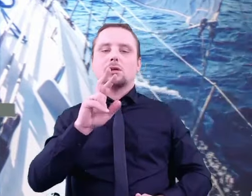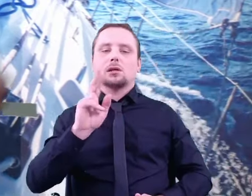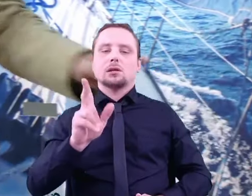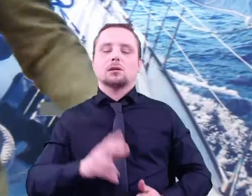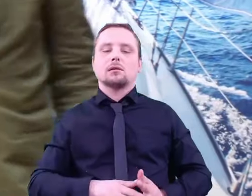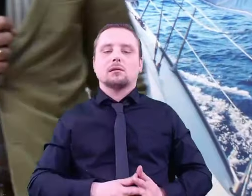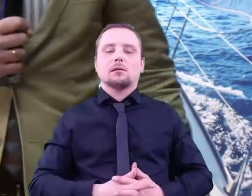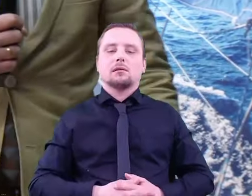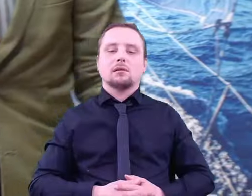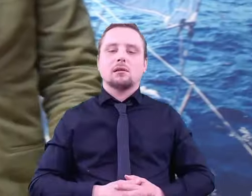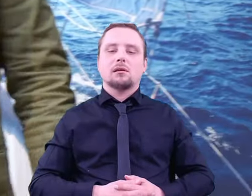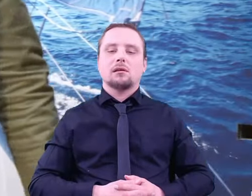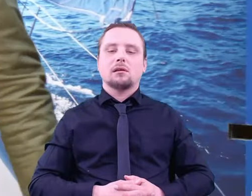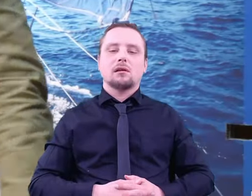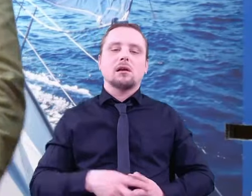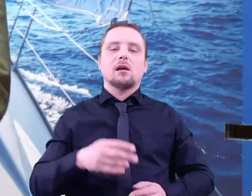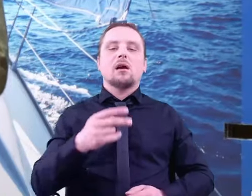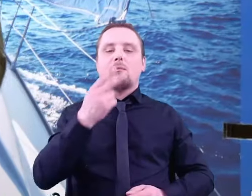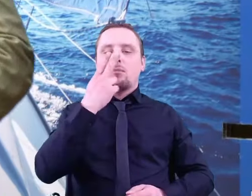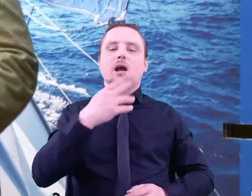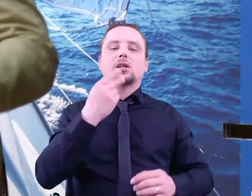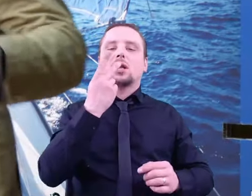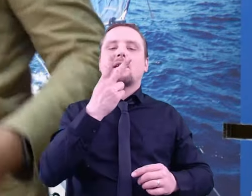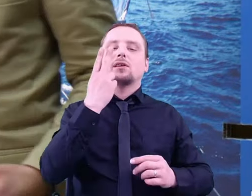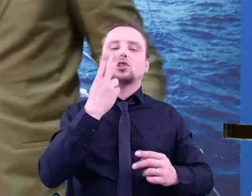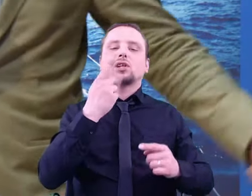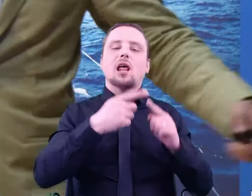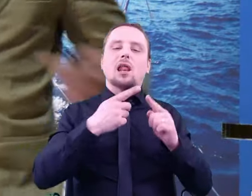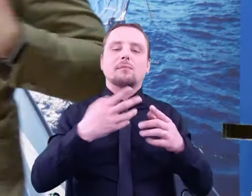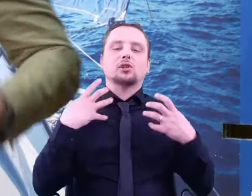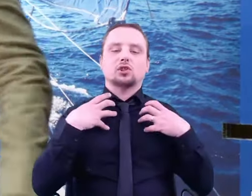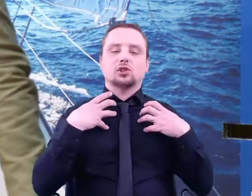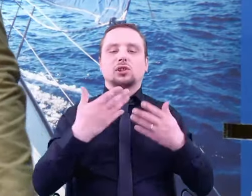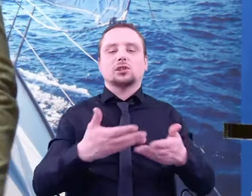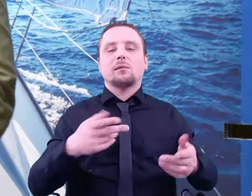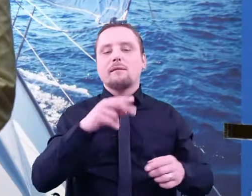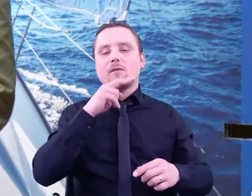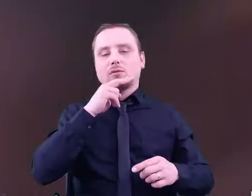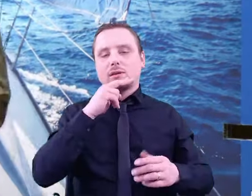that water is one of the main factors needed to survive on earth. This one is for me.